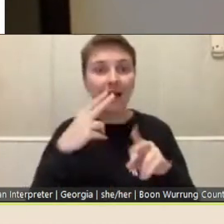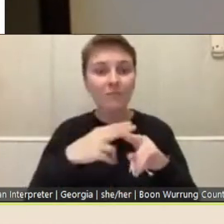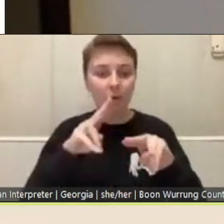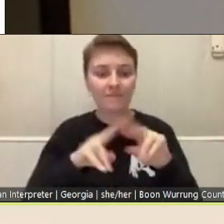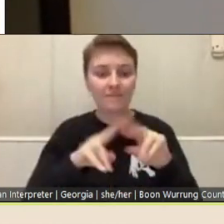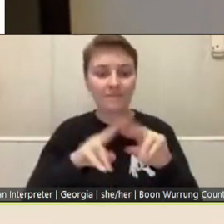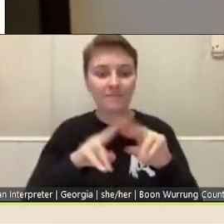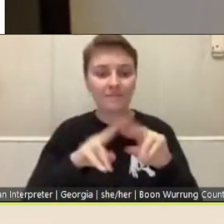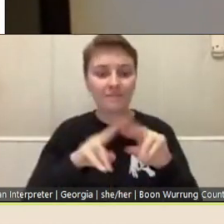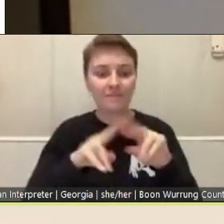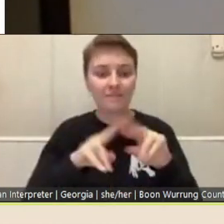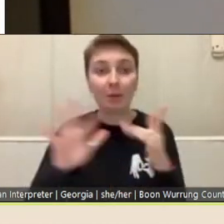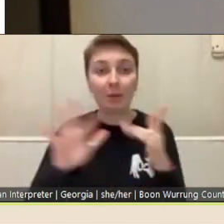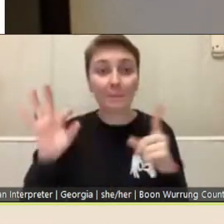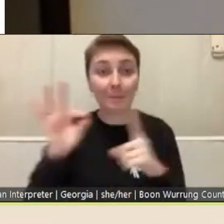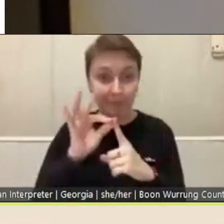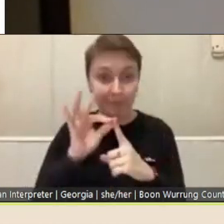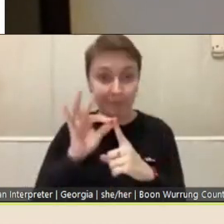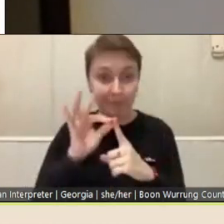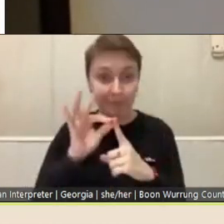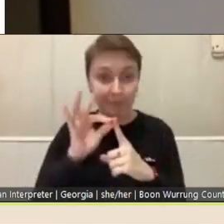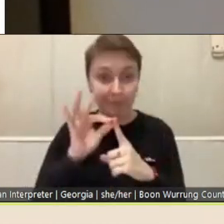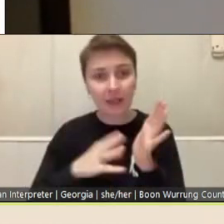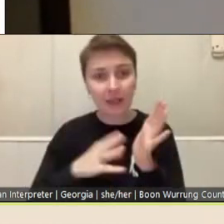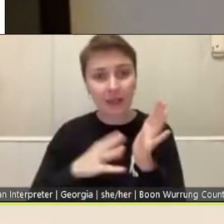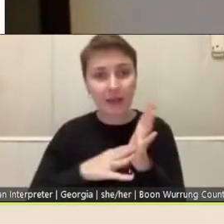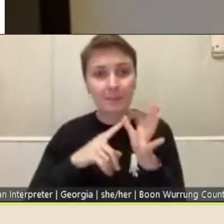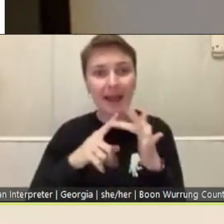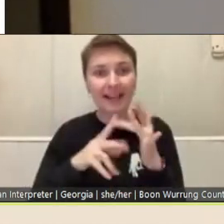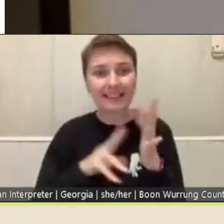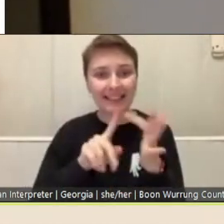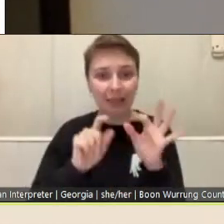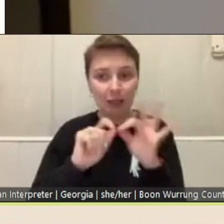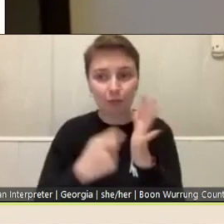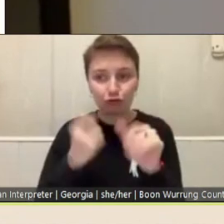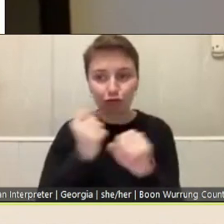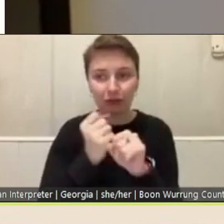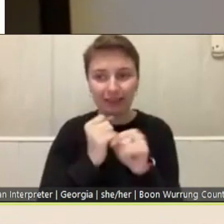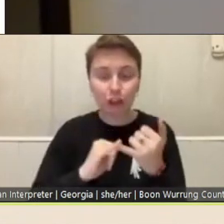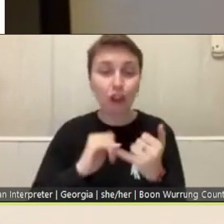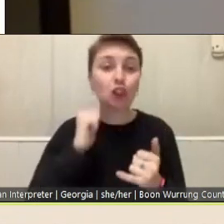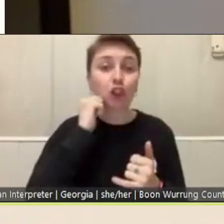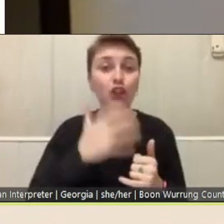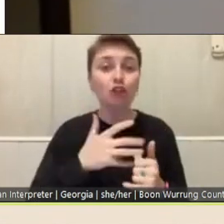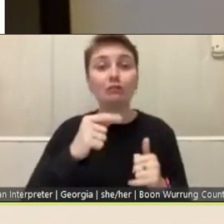like to acknowledge Maxine Briggs, Koori Librarian at the State Library. Maxine is unfortunately